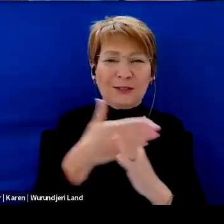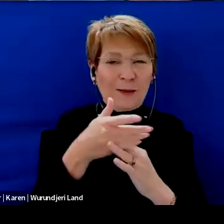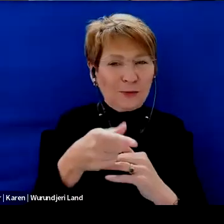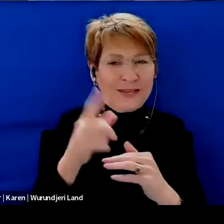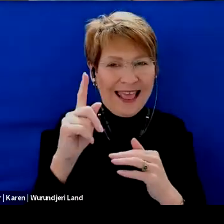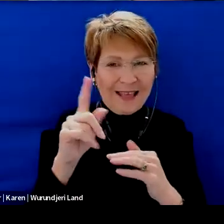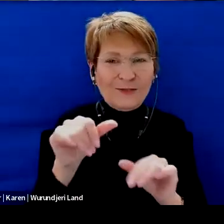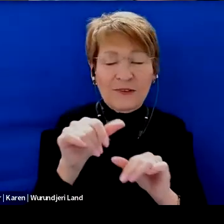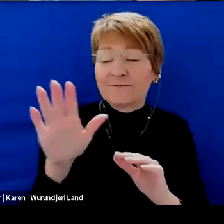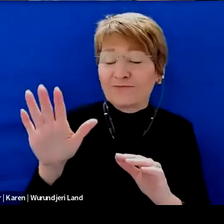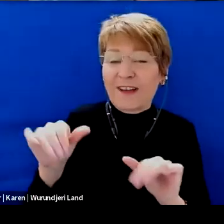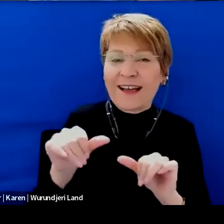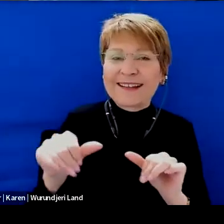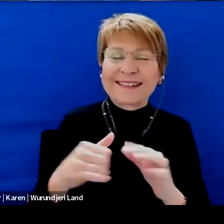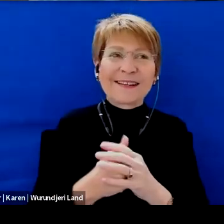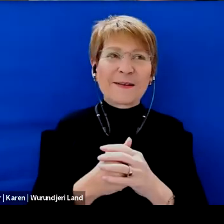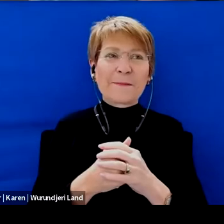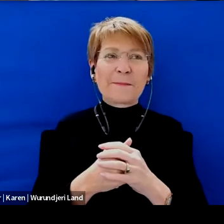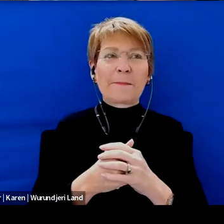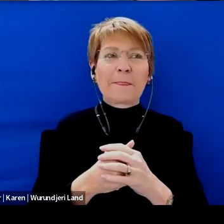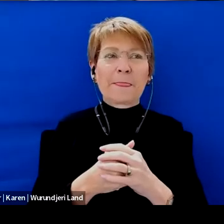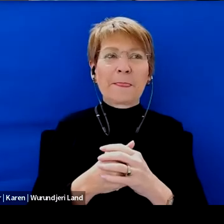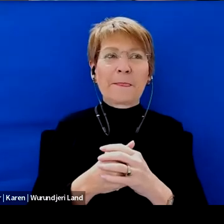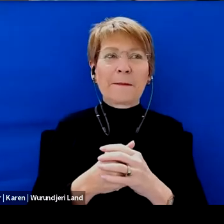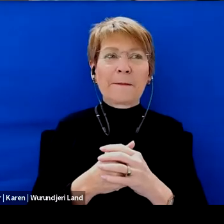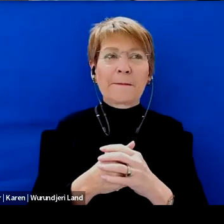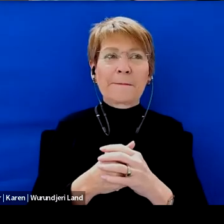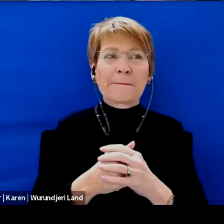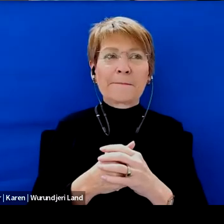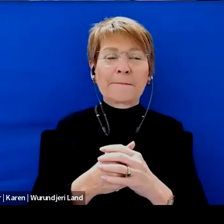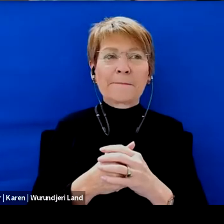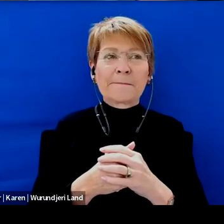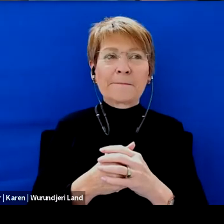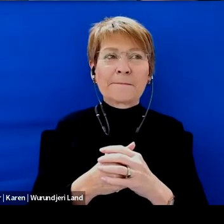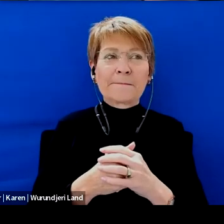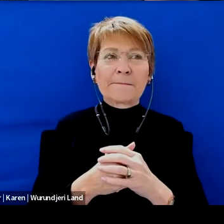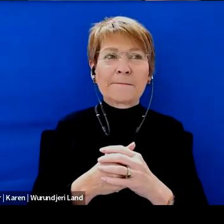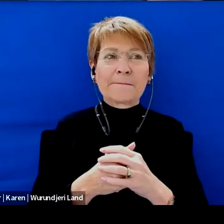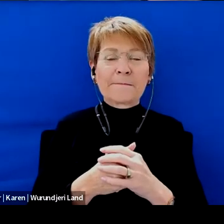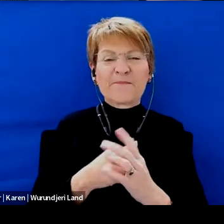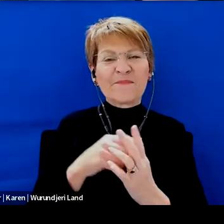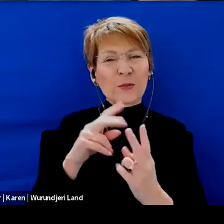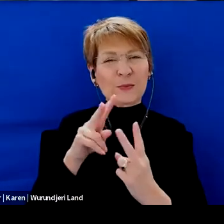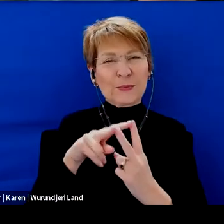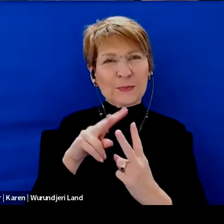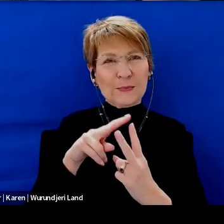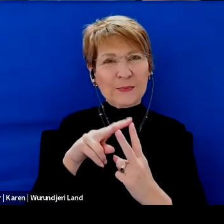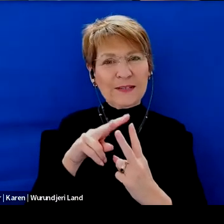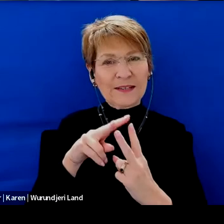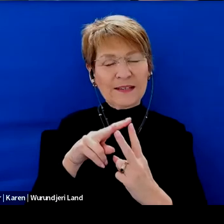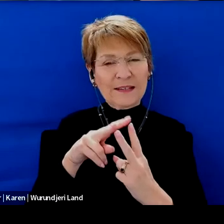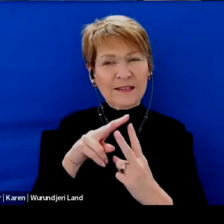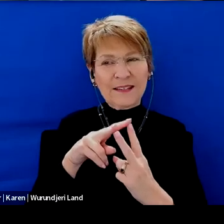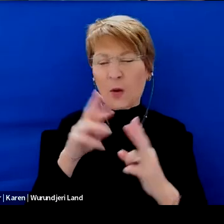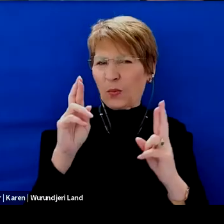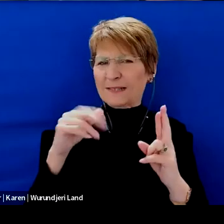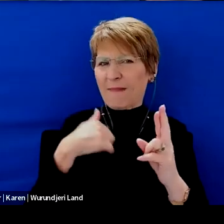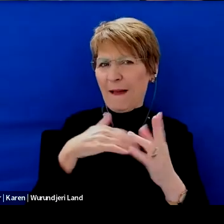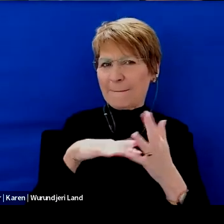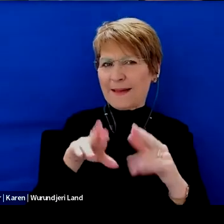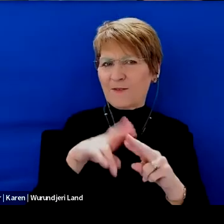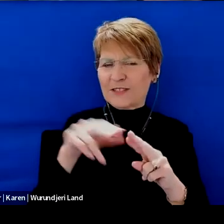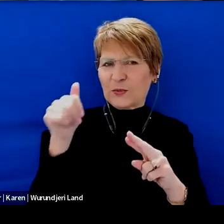That's okay. That's okay. Um, I guess, really, the two big things I wish my parents were aware of this probably more.